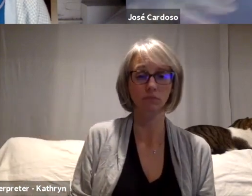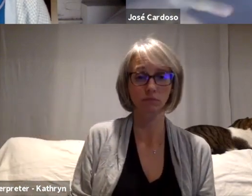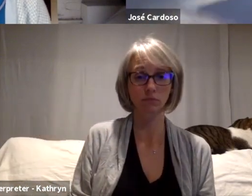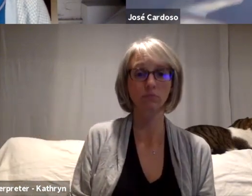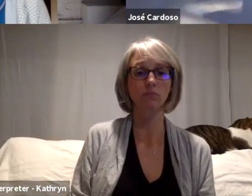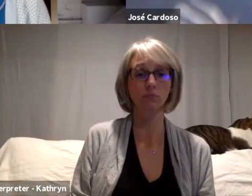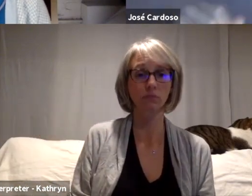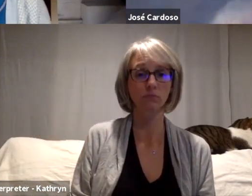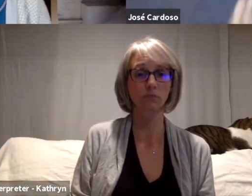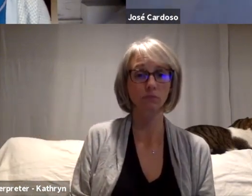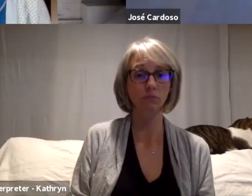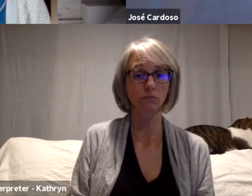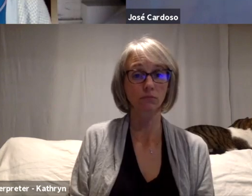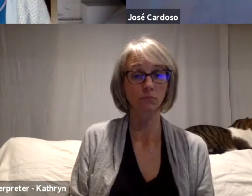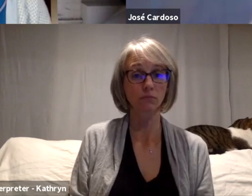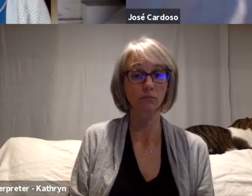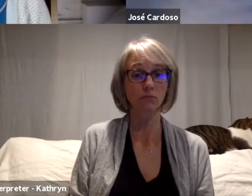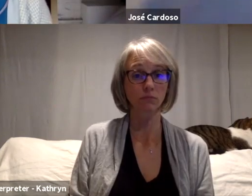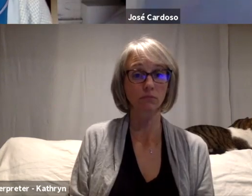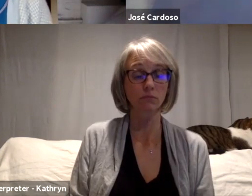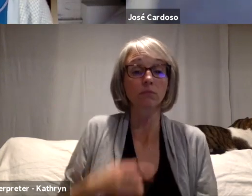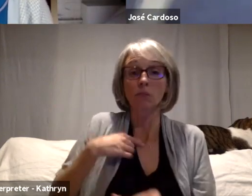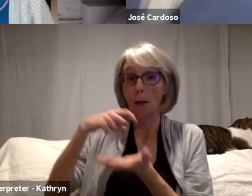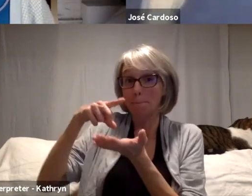by this net, at least temporarily. You know there's always,